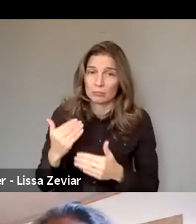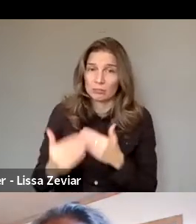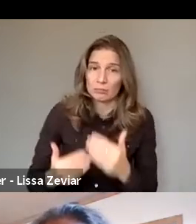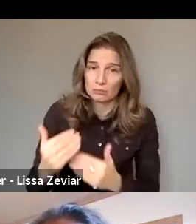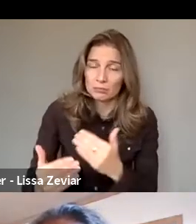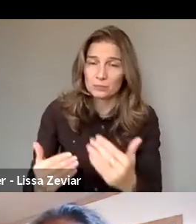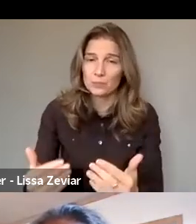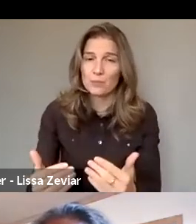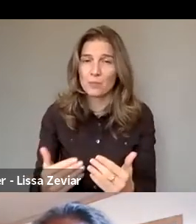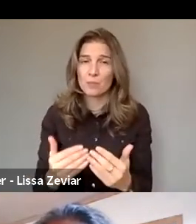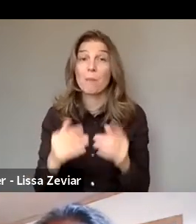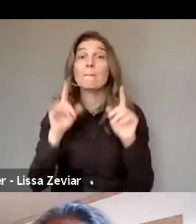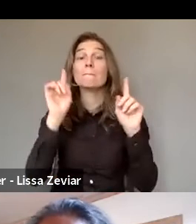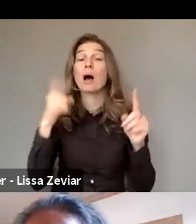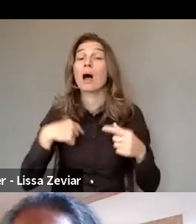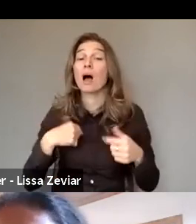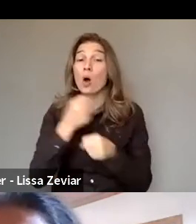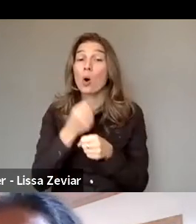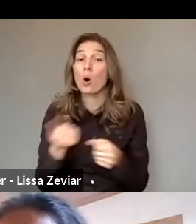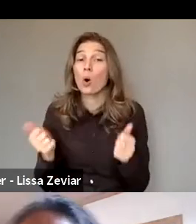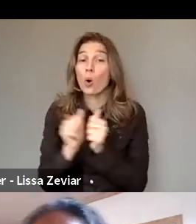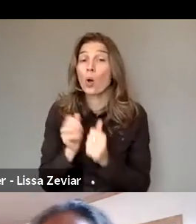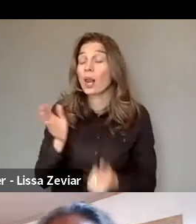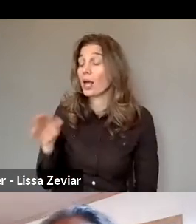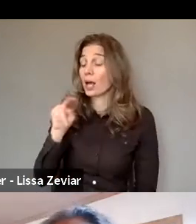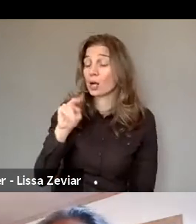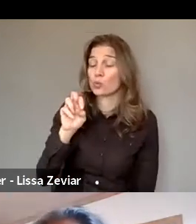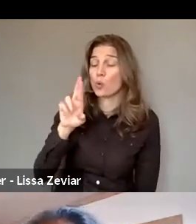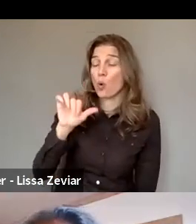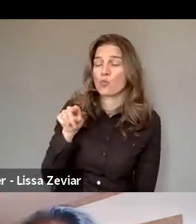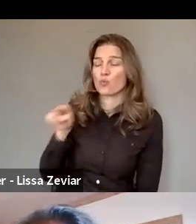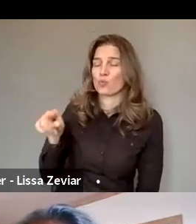My colleague, Nora, is actually the one leading on this file